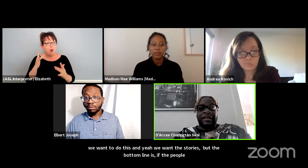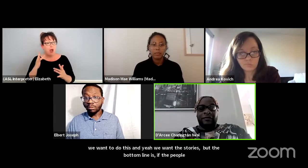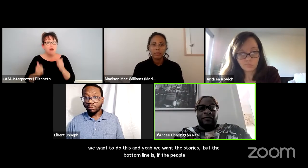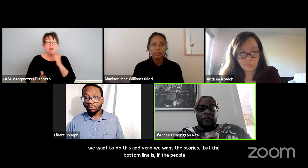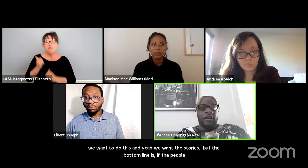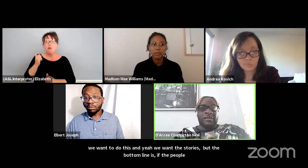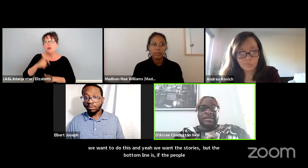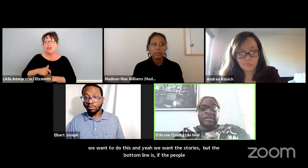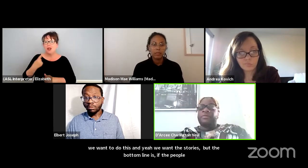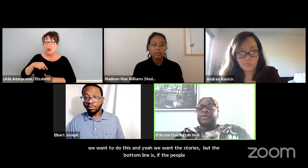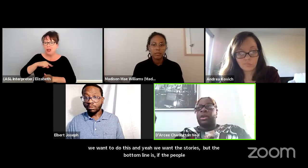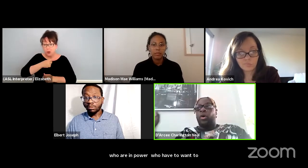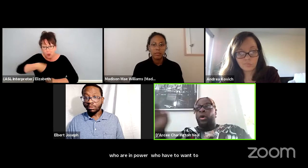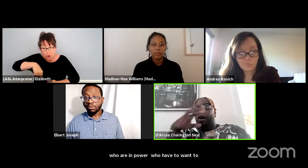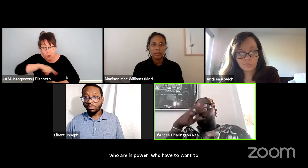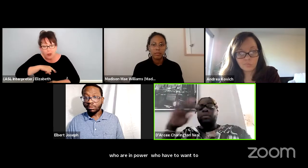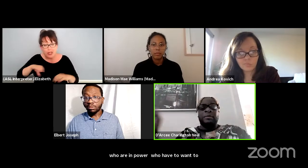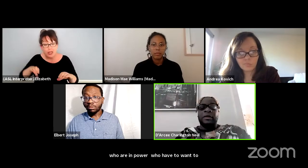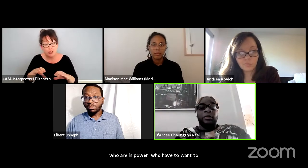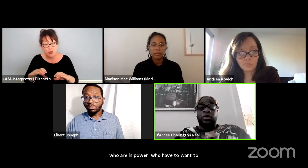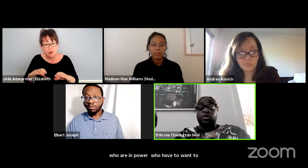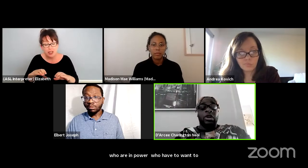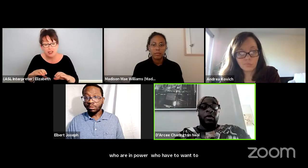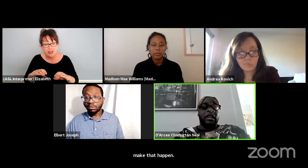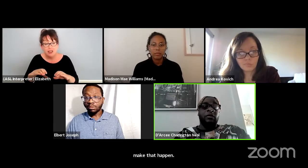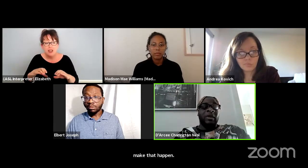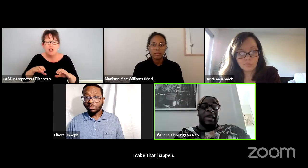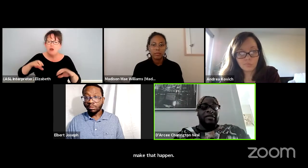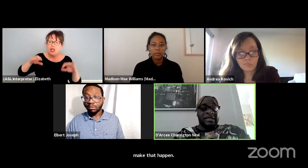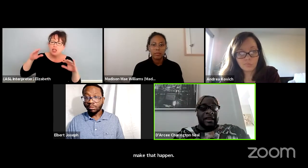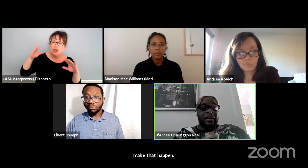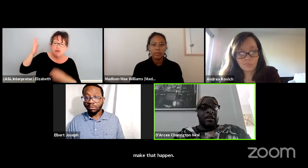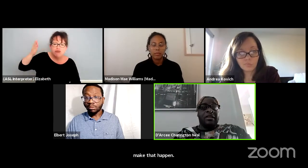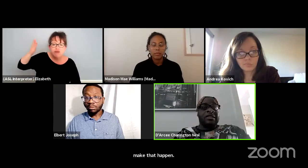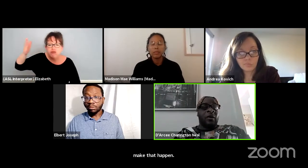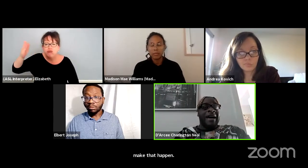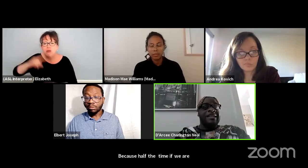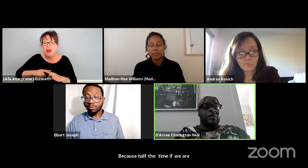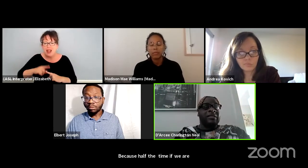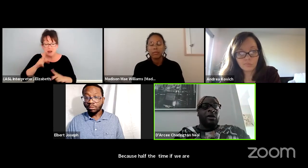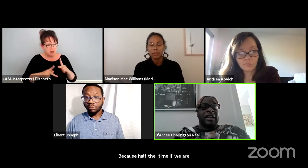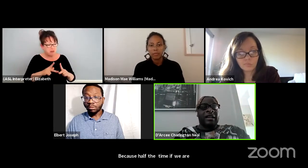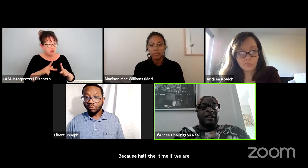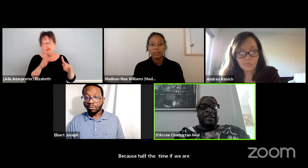it falls you know, on groups of people who don't wanna hear what we have to say. So I just wanna throw that in there